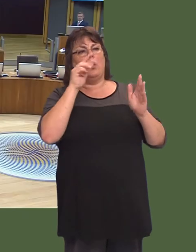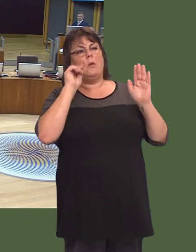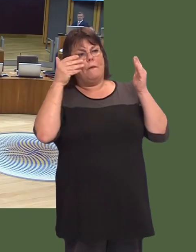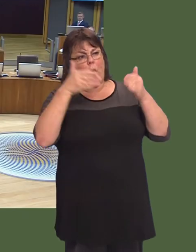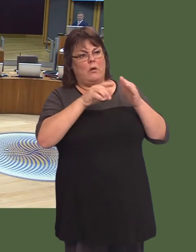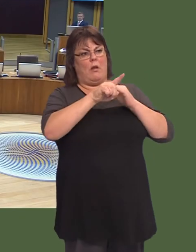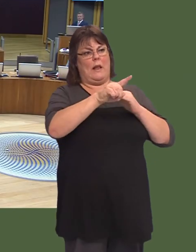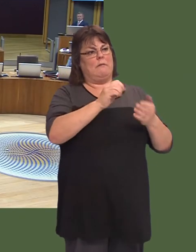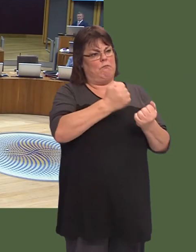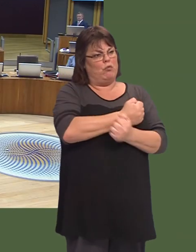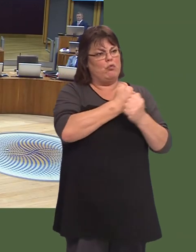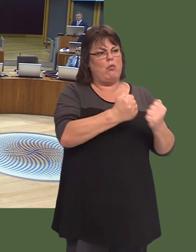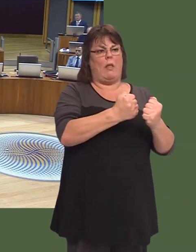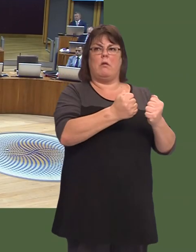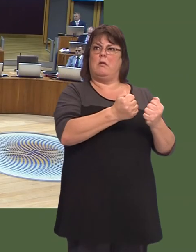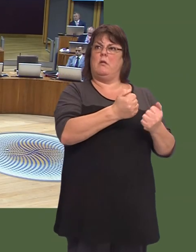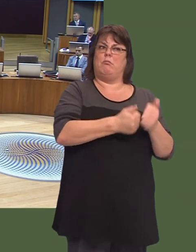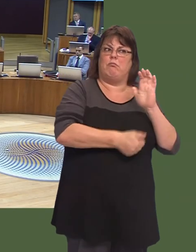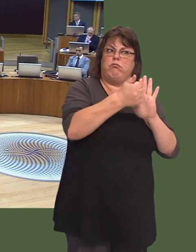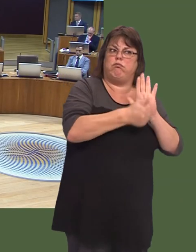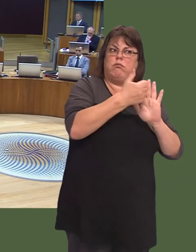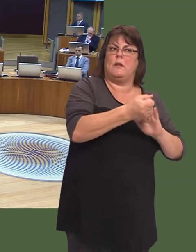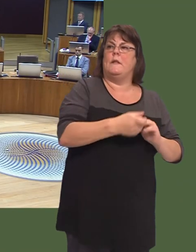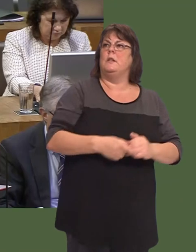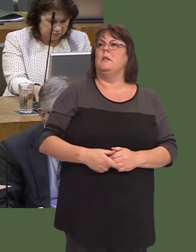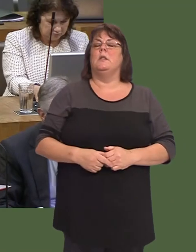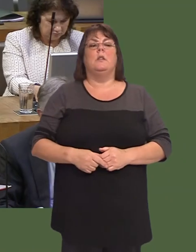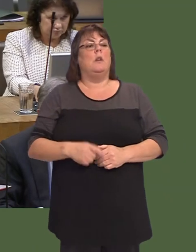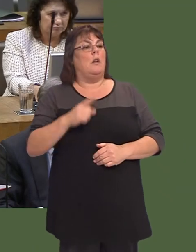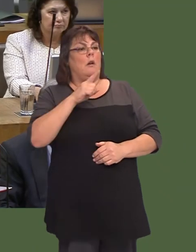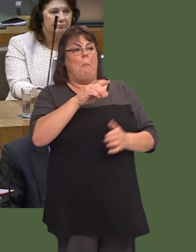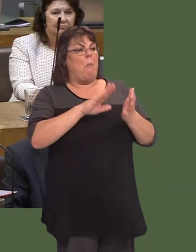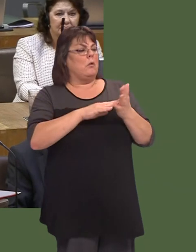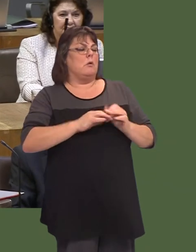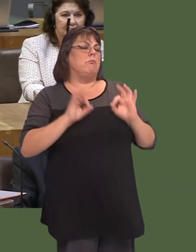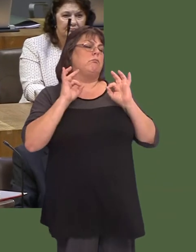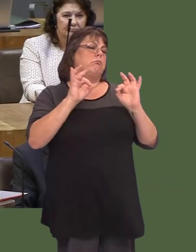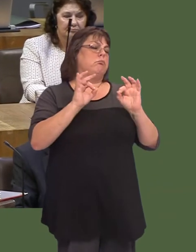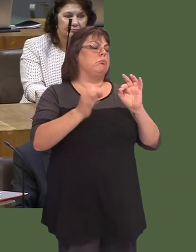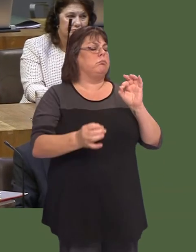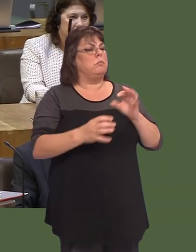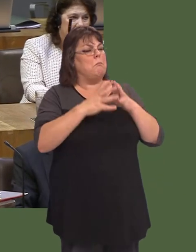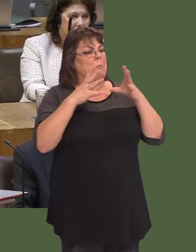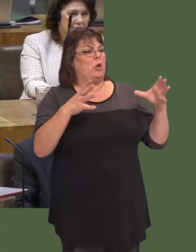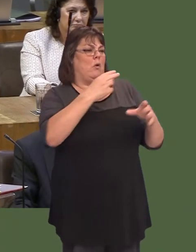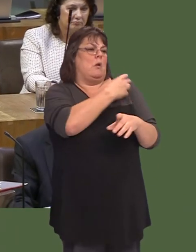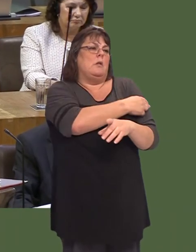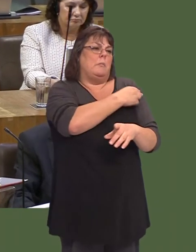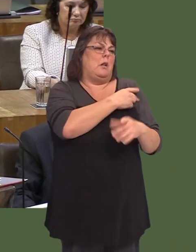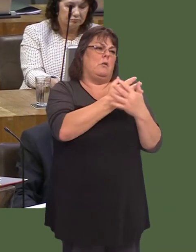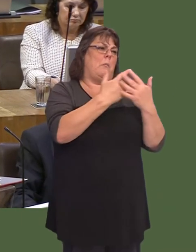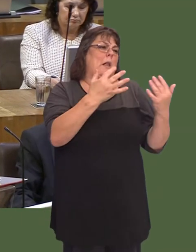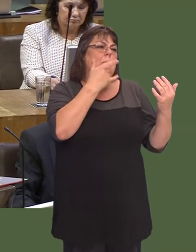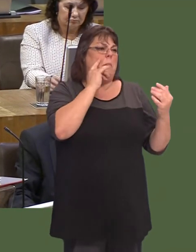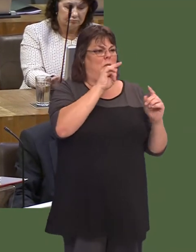Ond, maeín sÙn am y ffaith bod Llywodraeth Cymru wedi gwneud hyn.